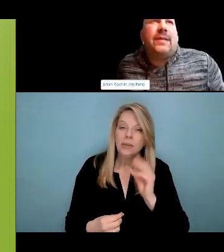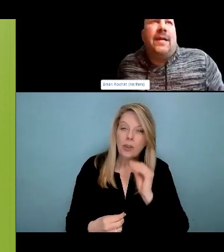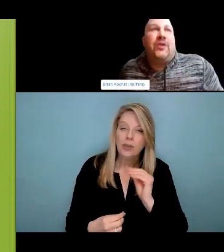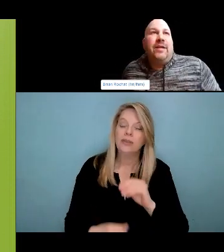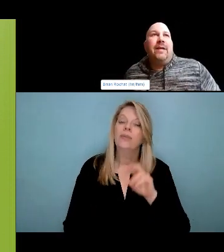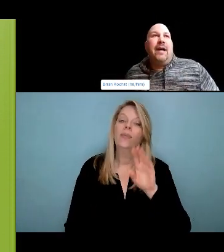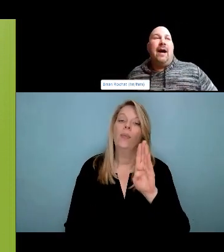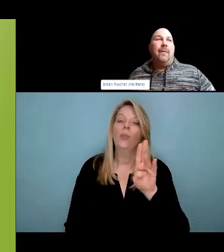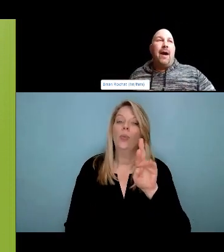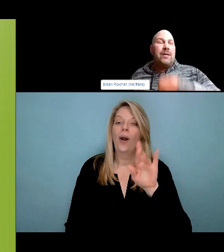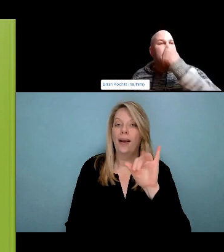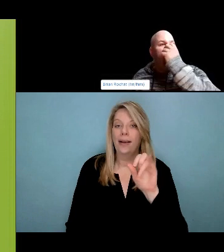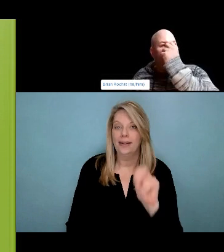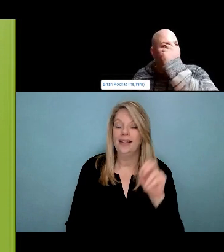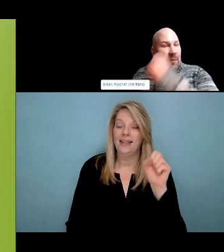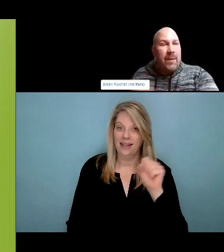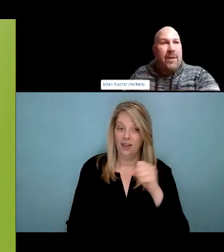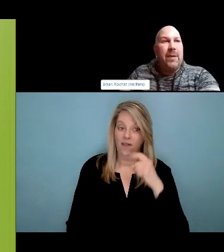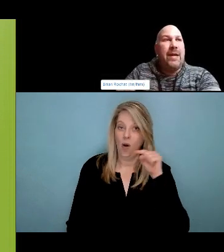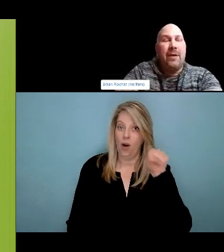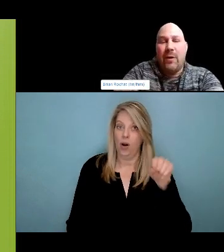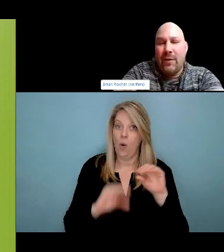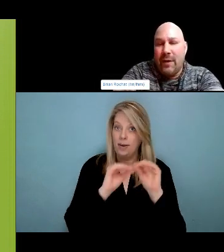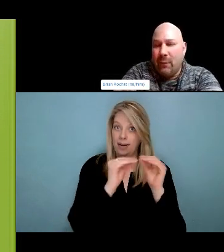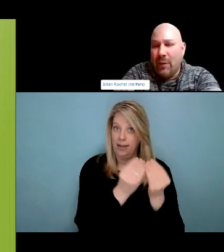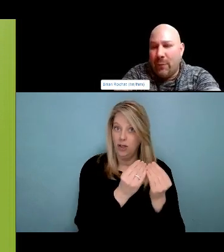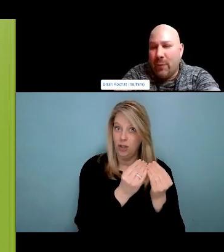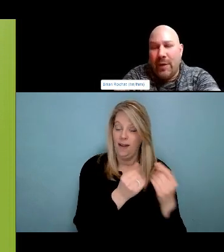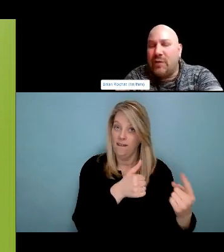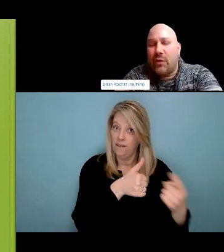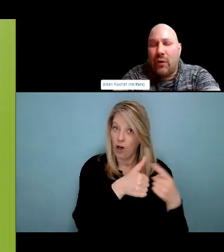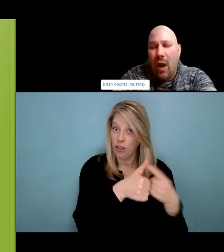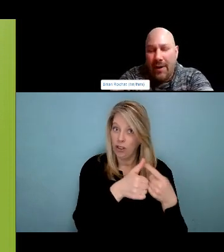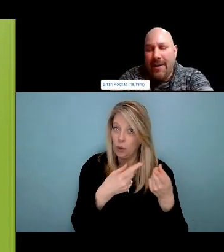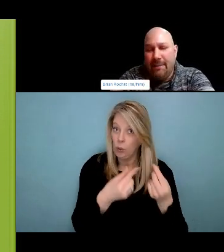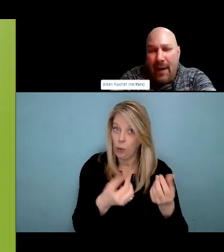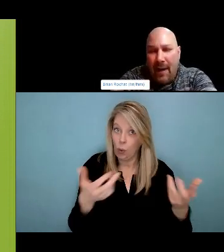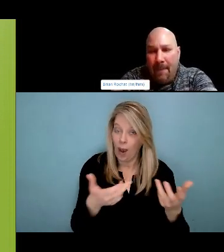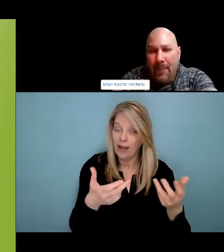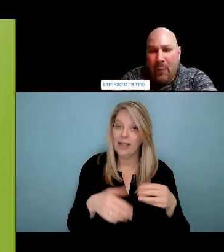because we know both ways, with our top 6 drug supply, have led to drug poisonings.